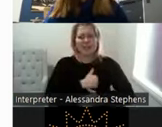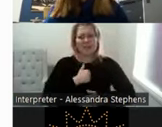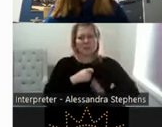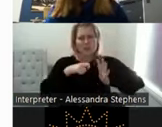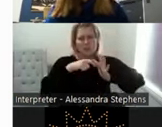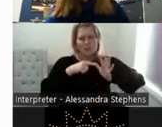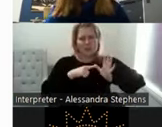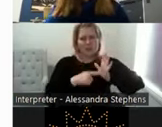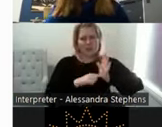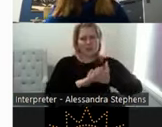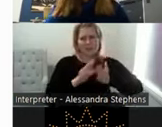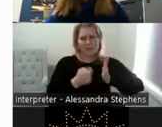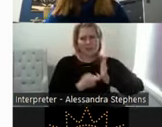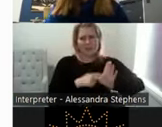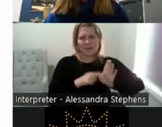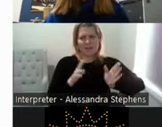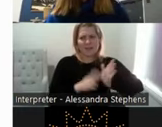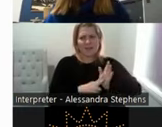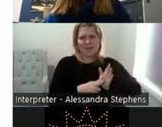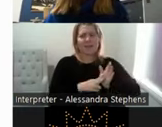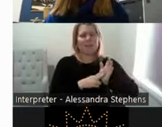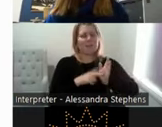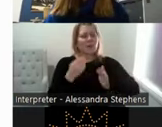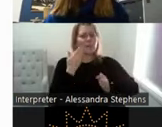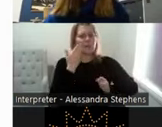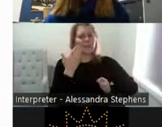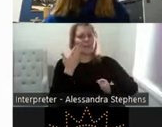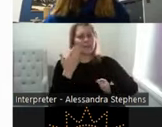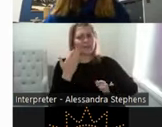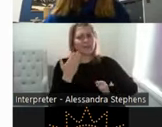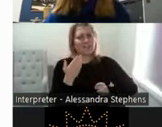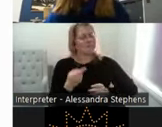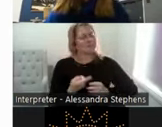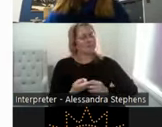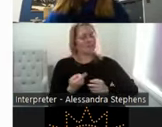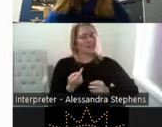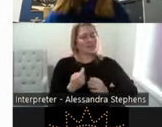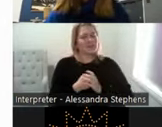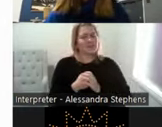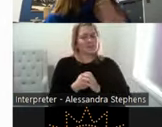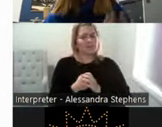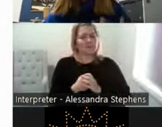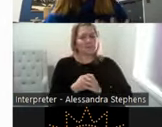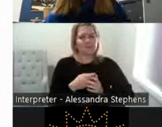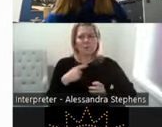nicely. It's almost like we'd planned this. Katherine was really talking about sexual